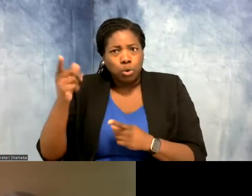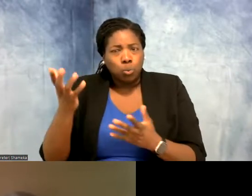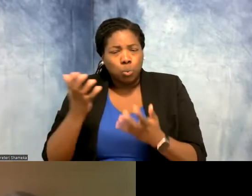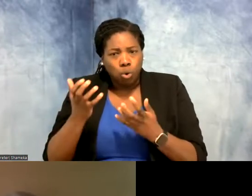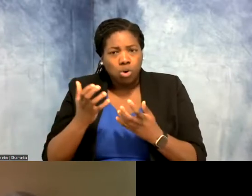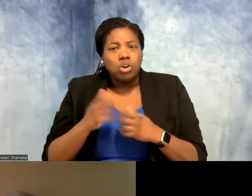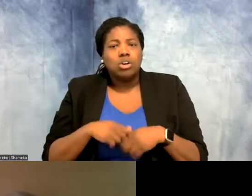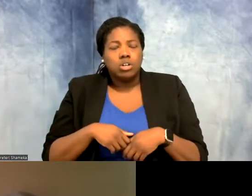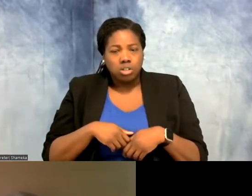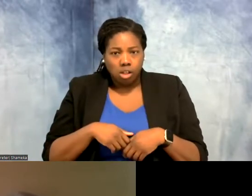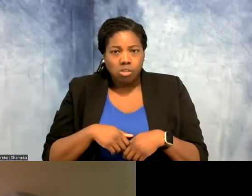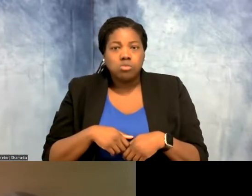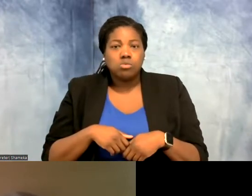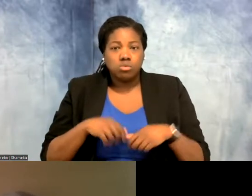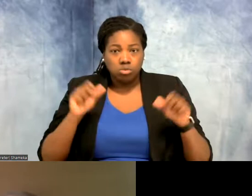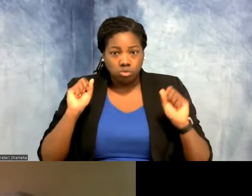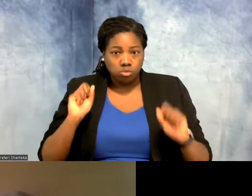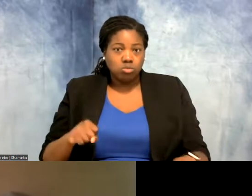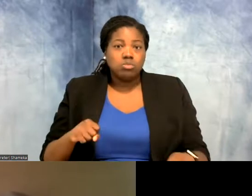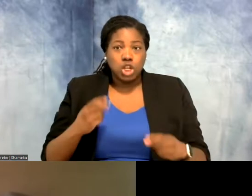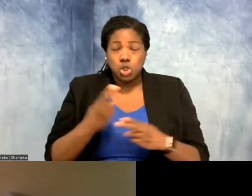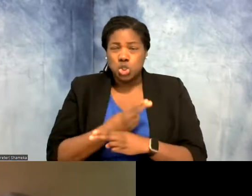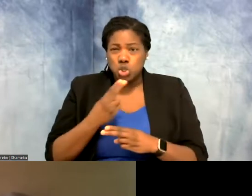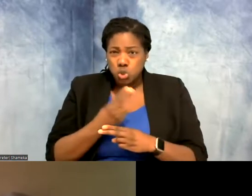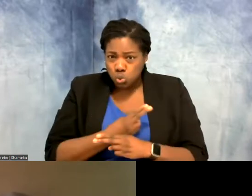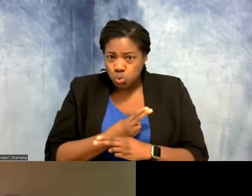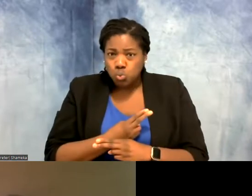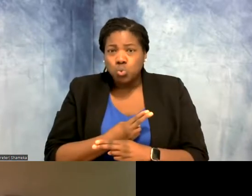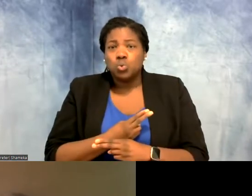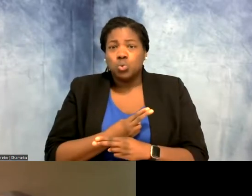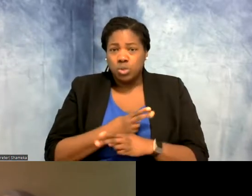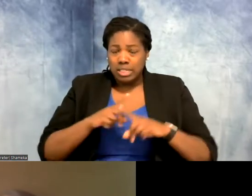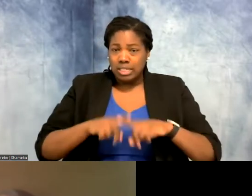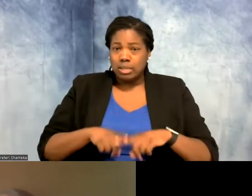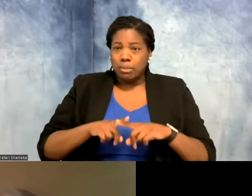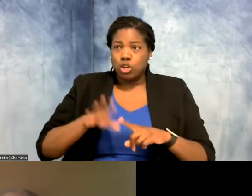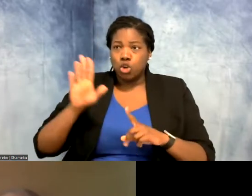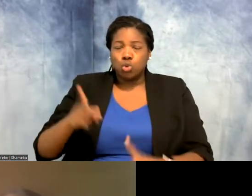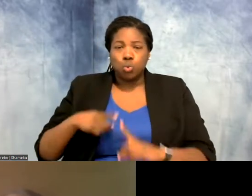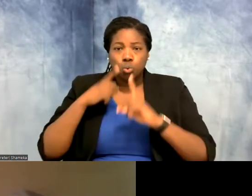you can, you can use it, depending on what your objectives are, to help the bird